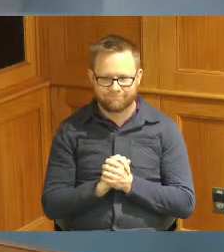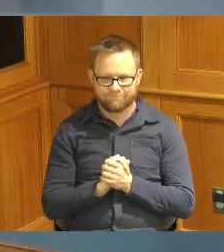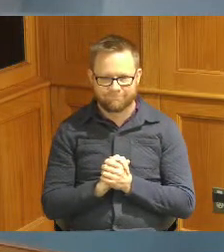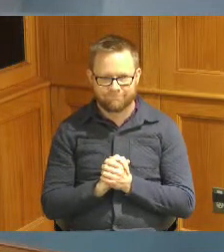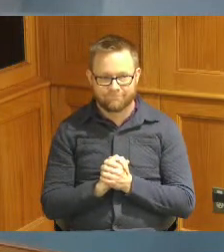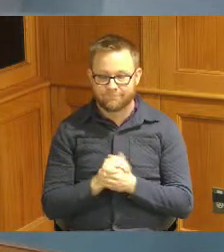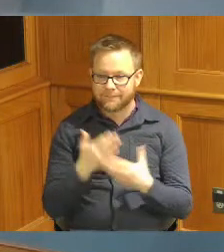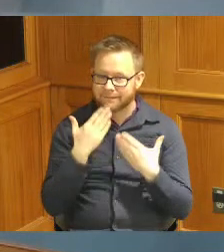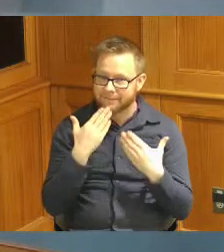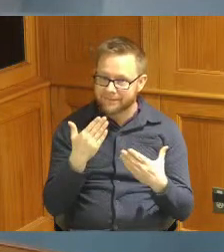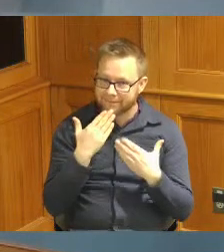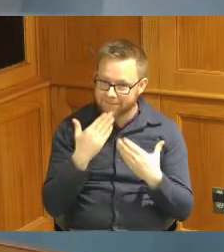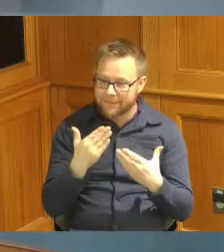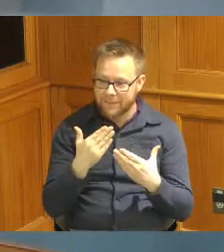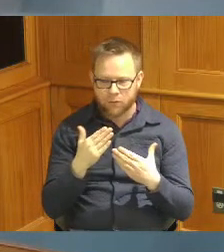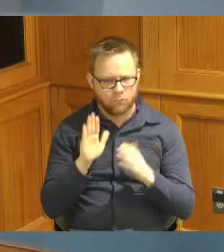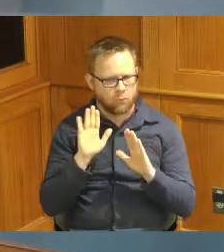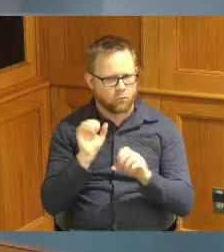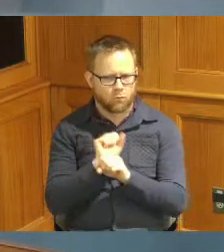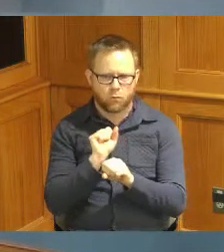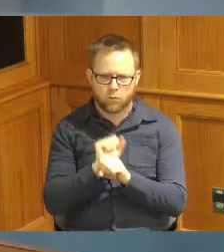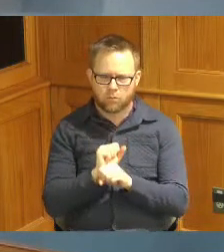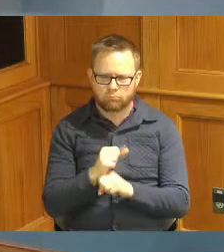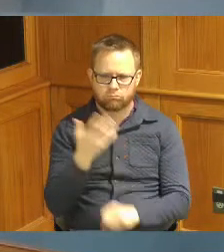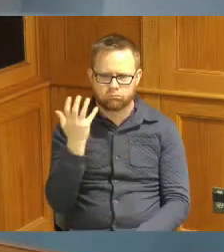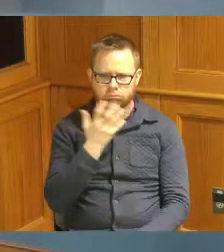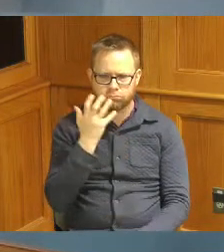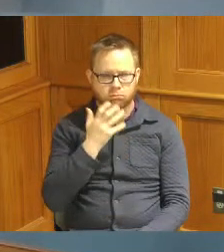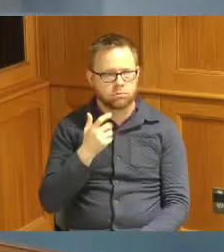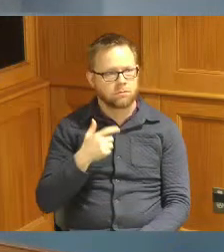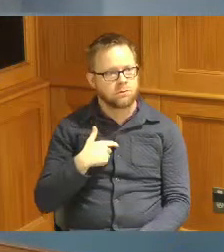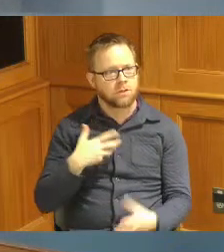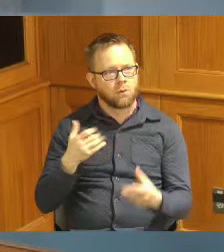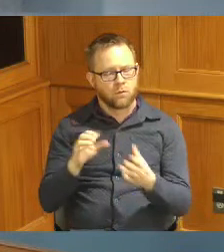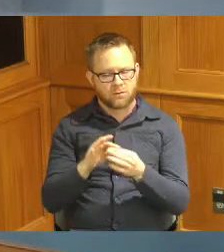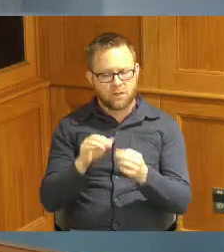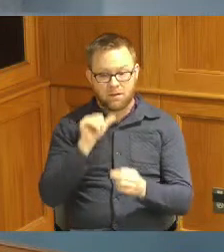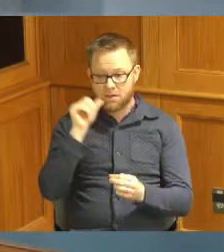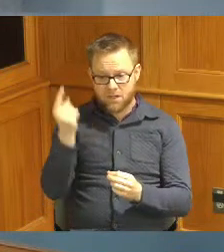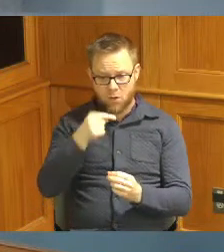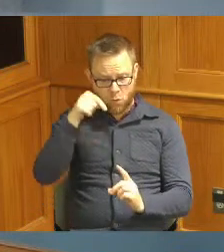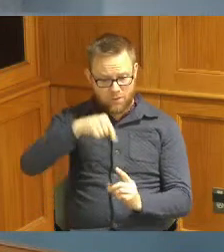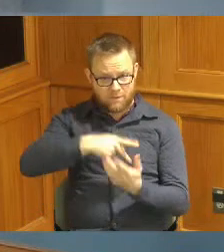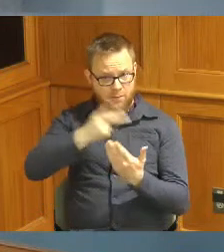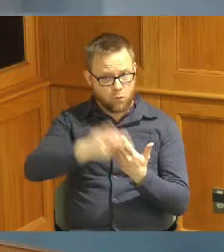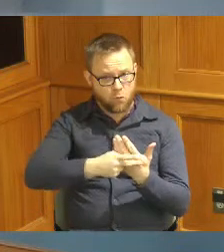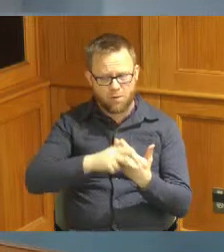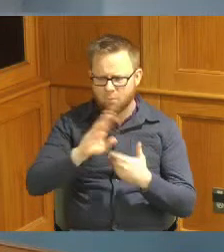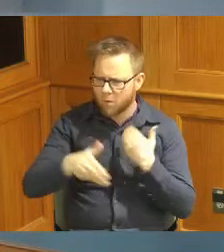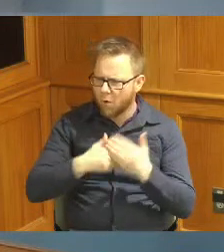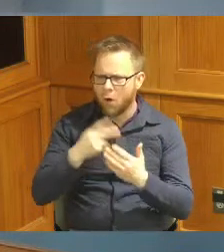thank you for the great work I just want to say not just for this program but for all of them we